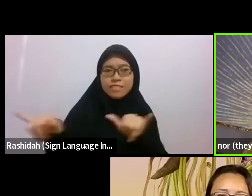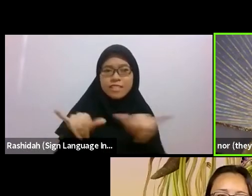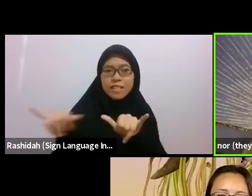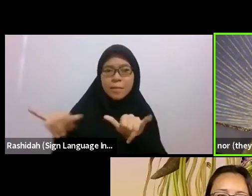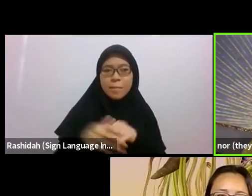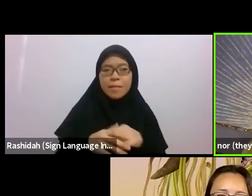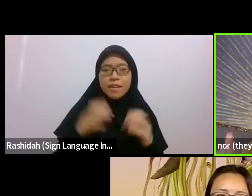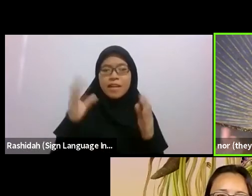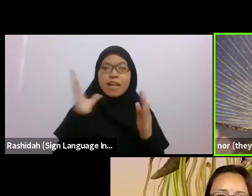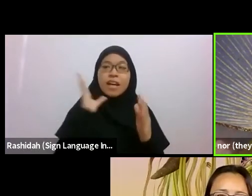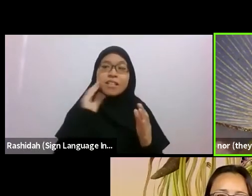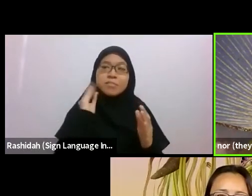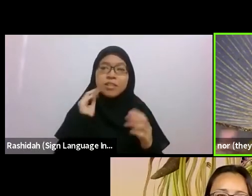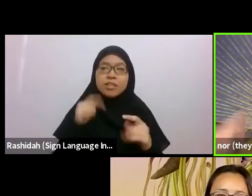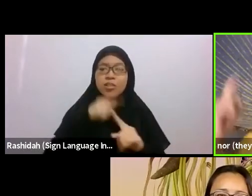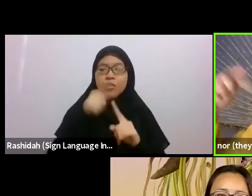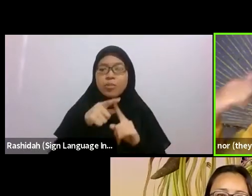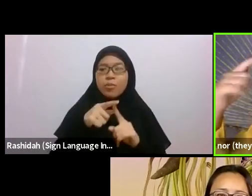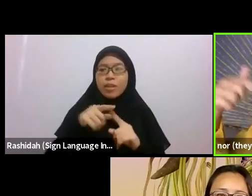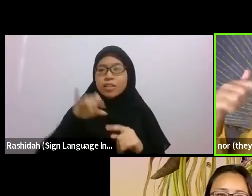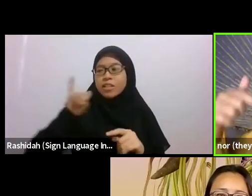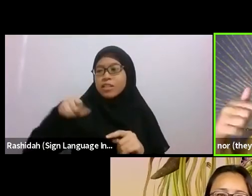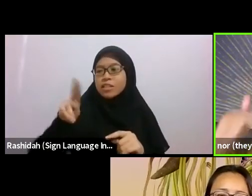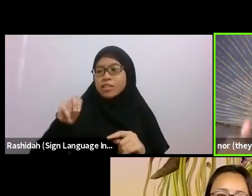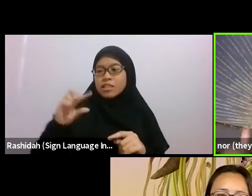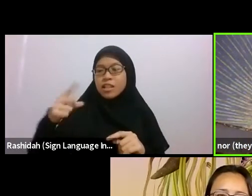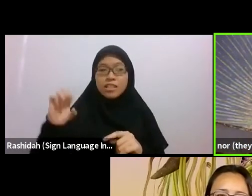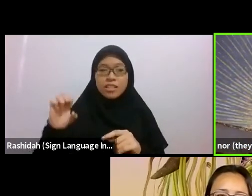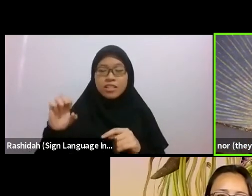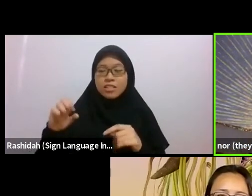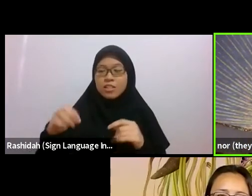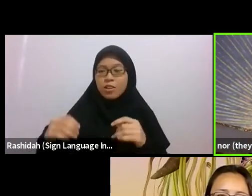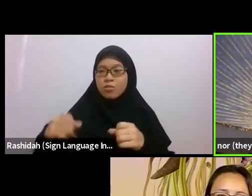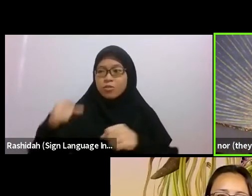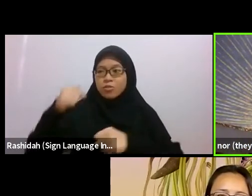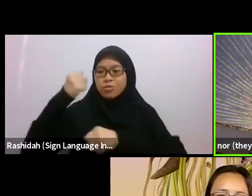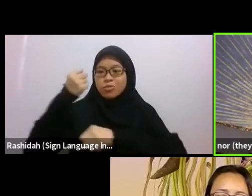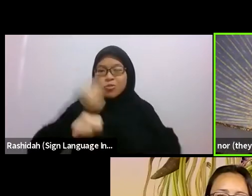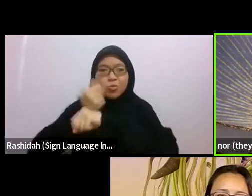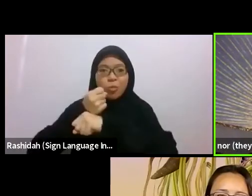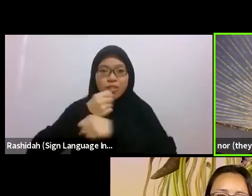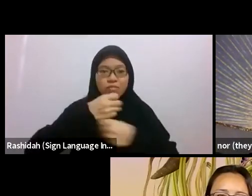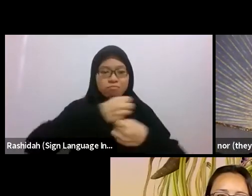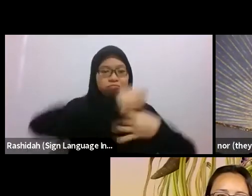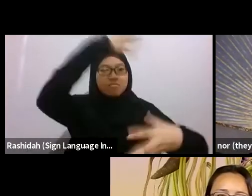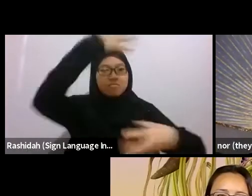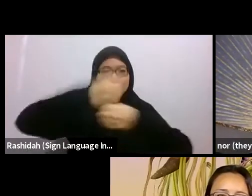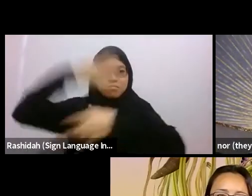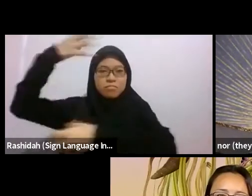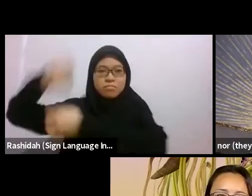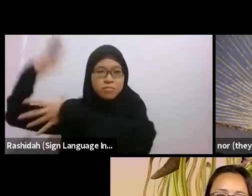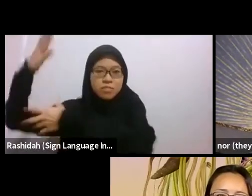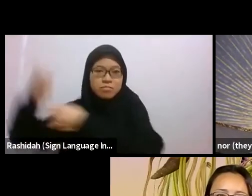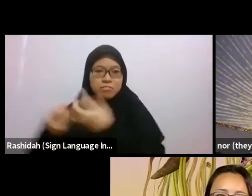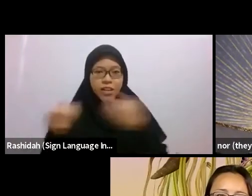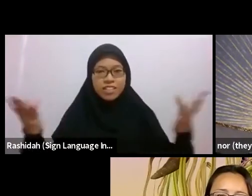My sisters and I used to roll down the hill of Bukit Ho Swee, when we were really young, and it was so much freedom.